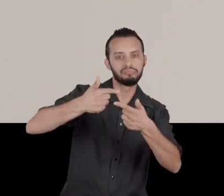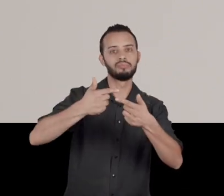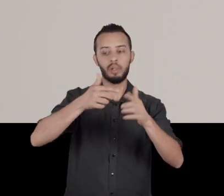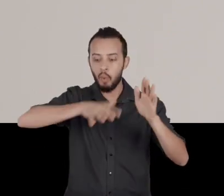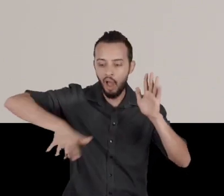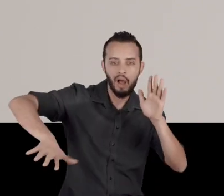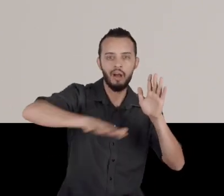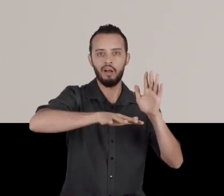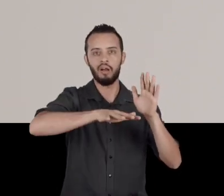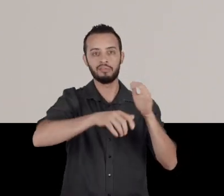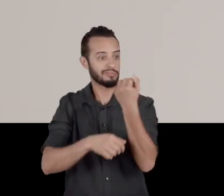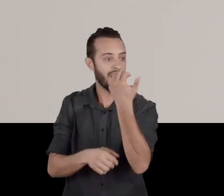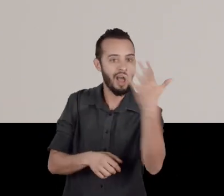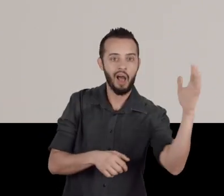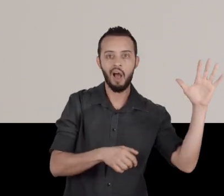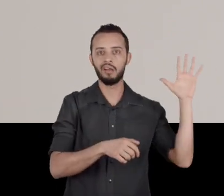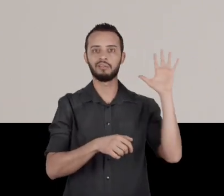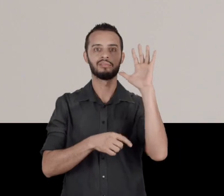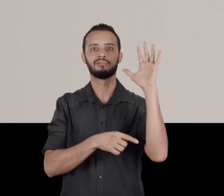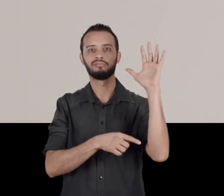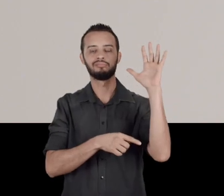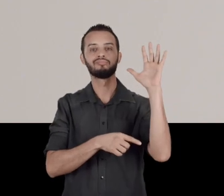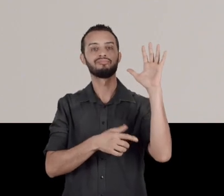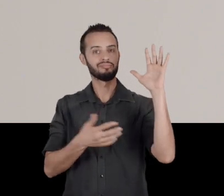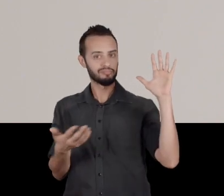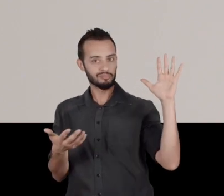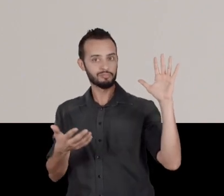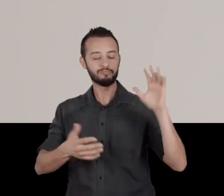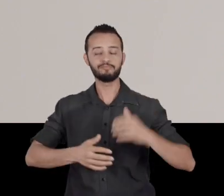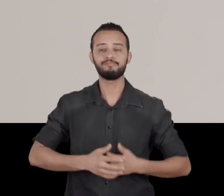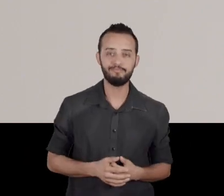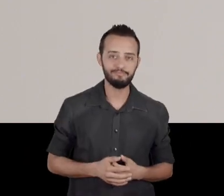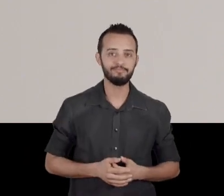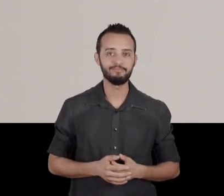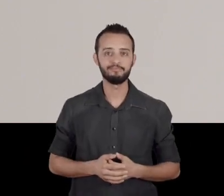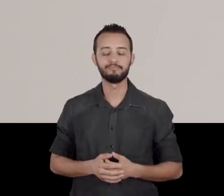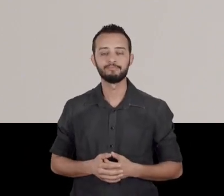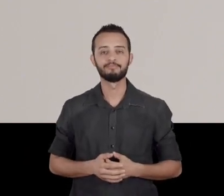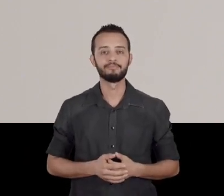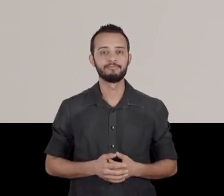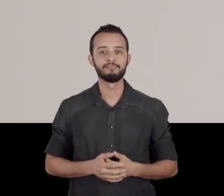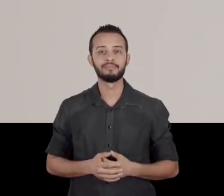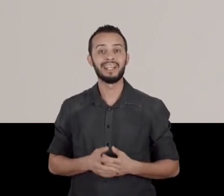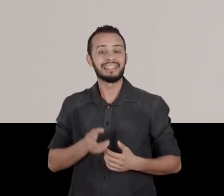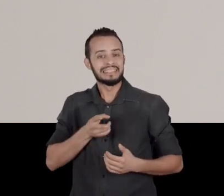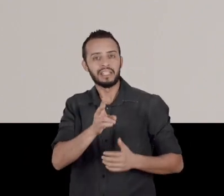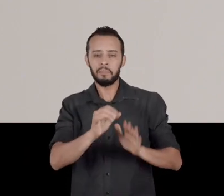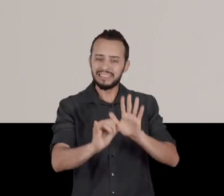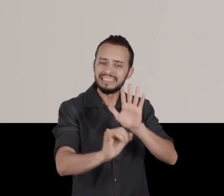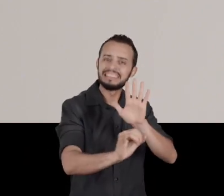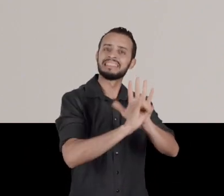to one's perception of nature, to how one resides in the world,